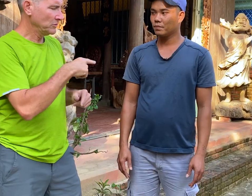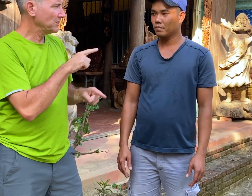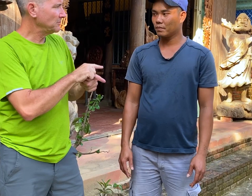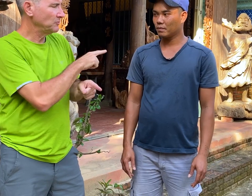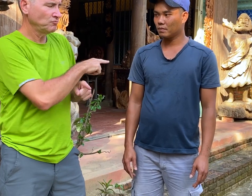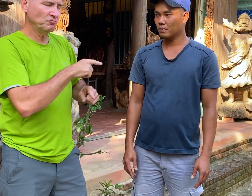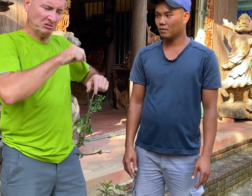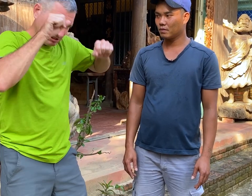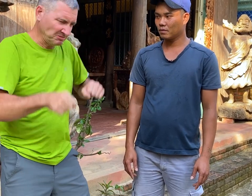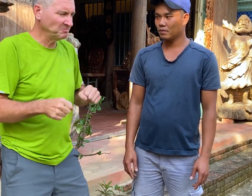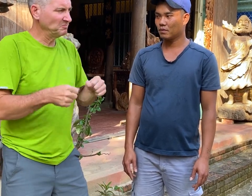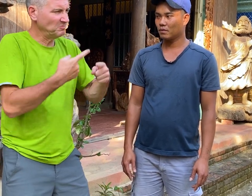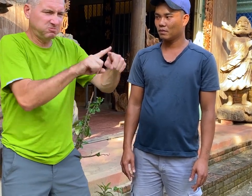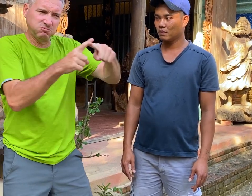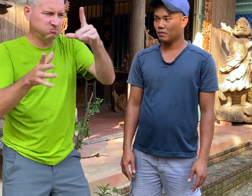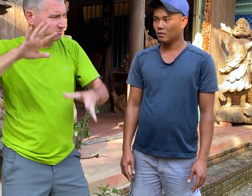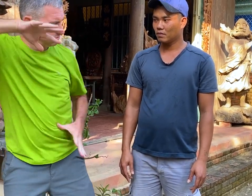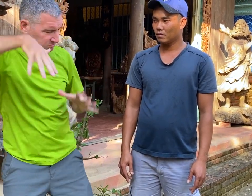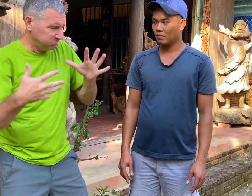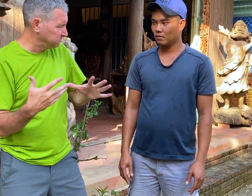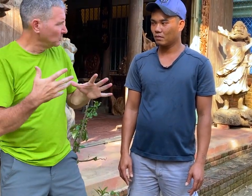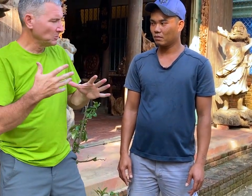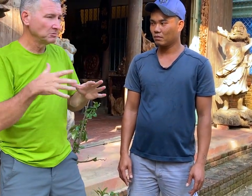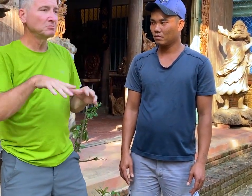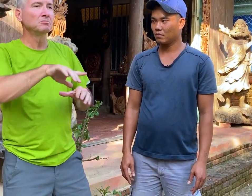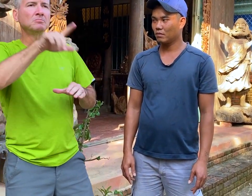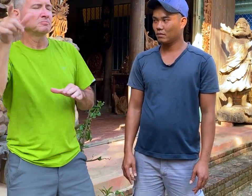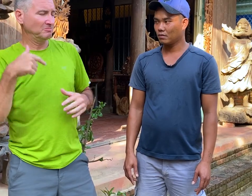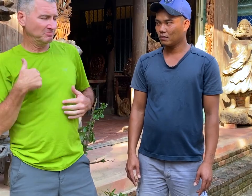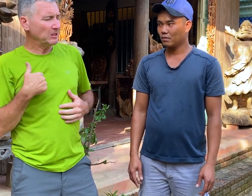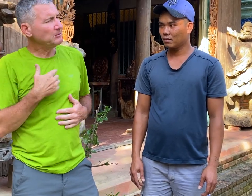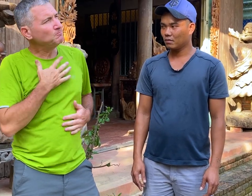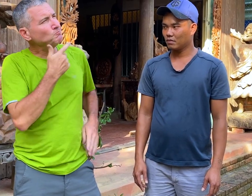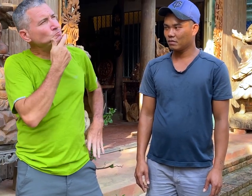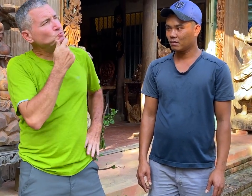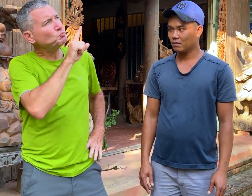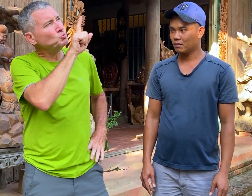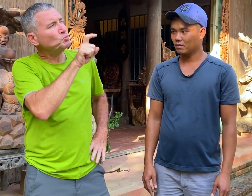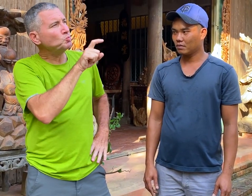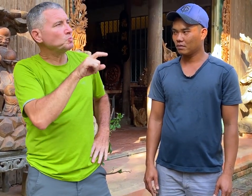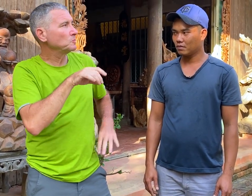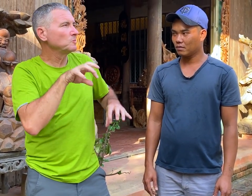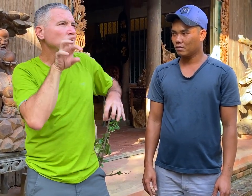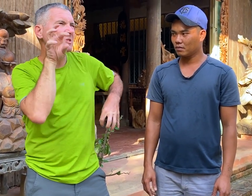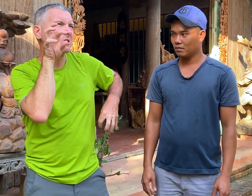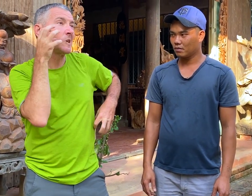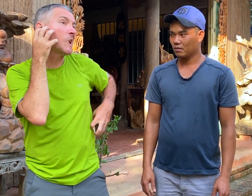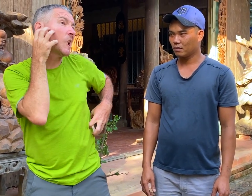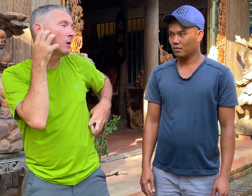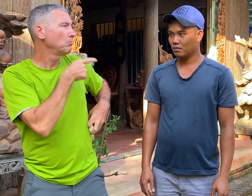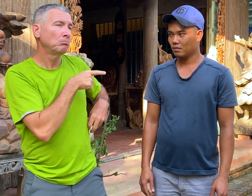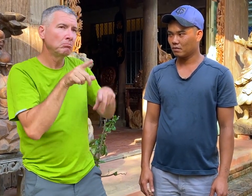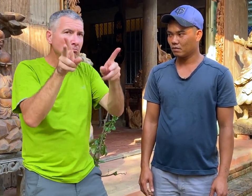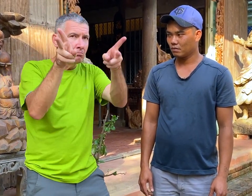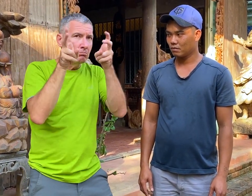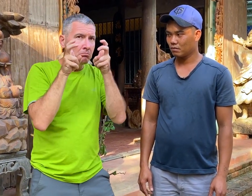Like you can do anything with different designs. If some customers want to have customized work.